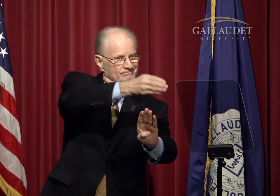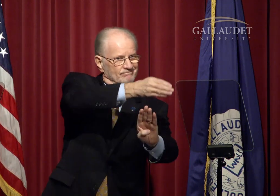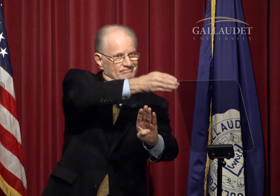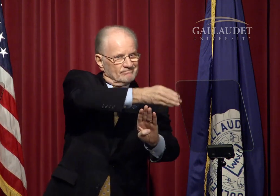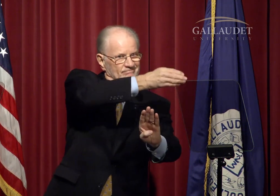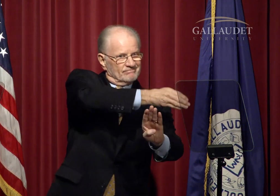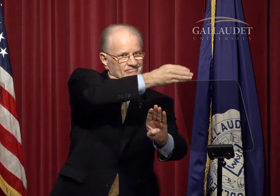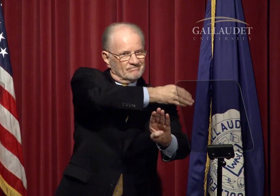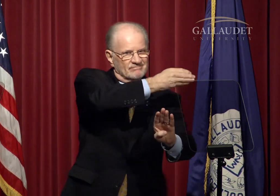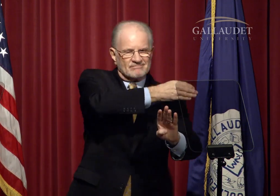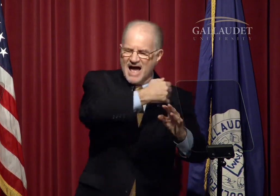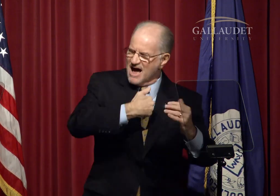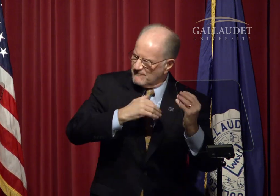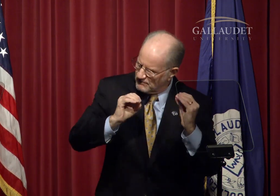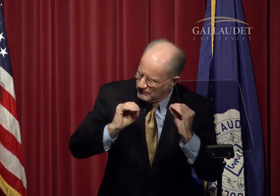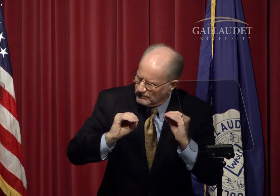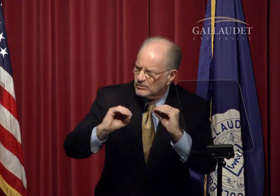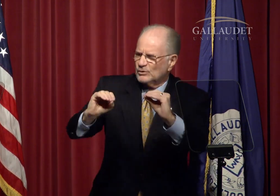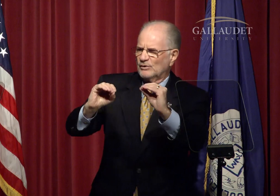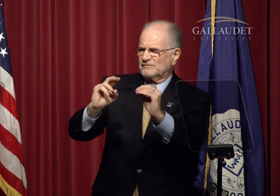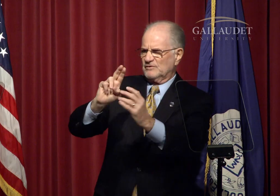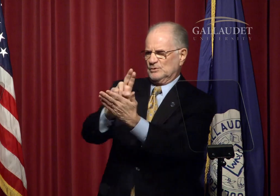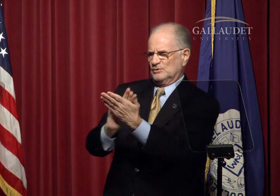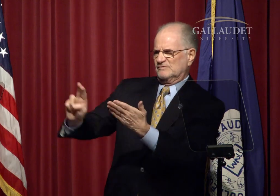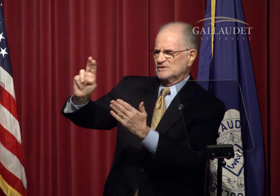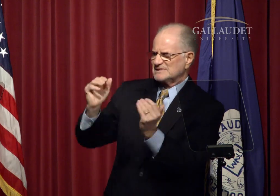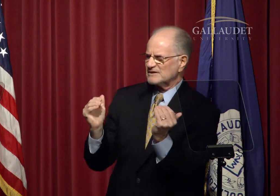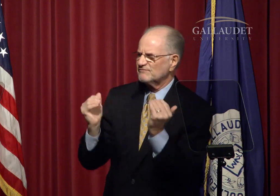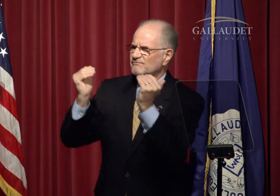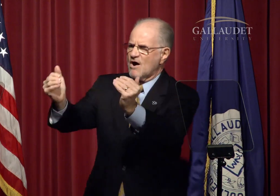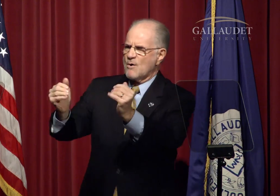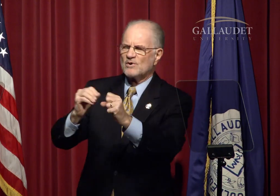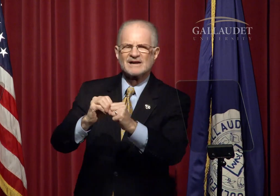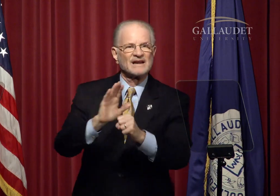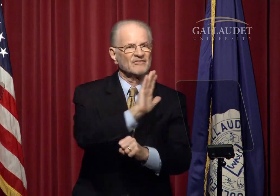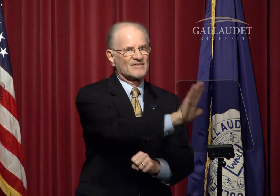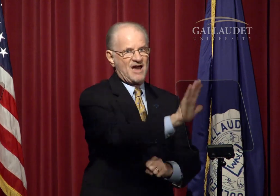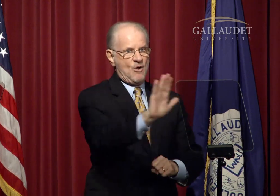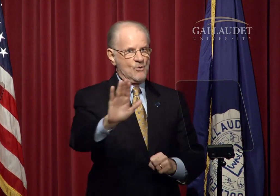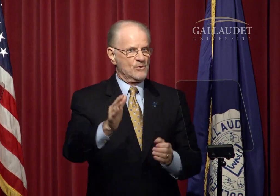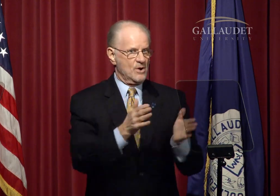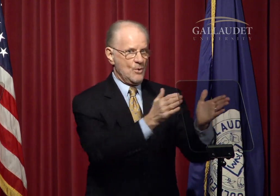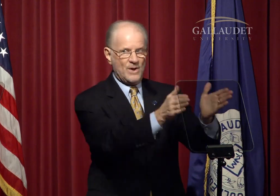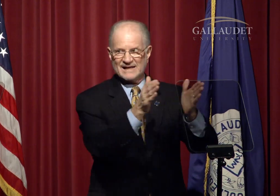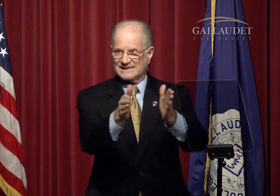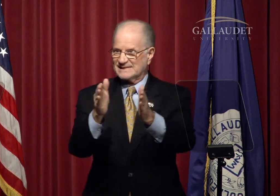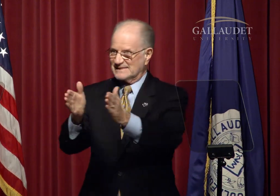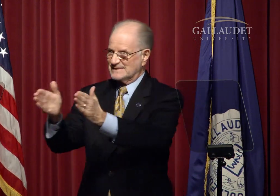before all moved the university forward in their own ways.